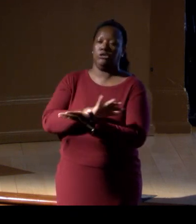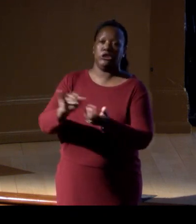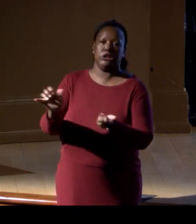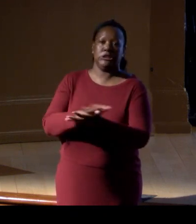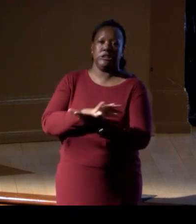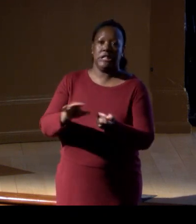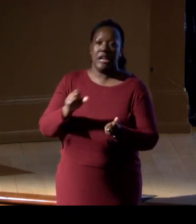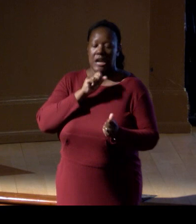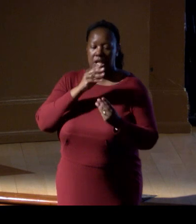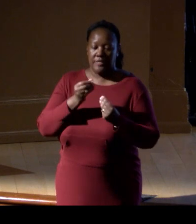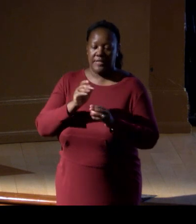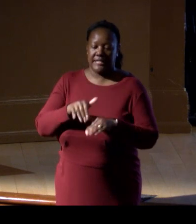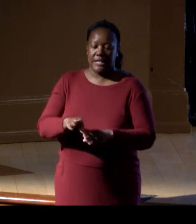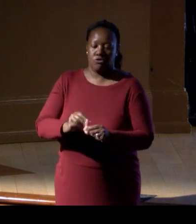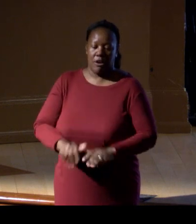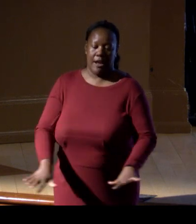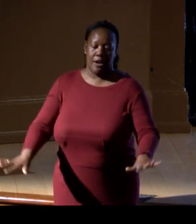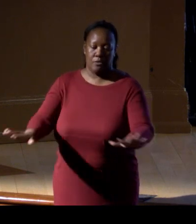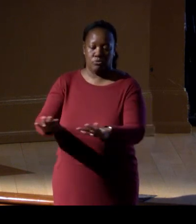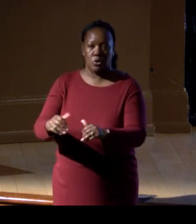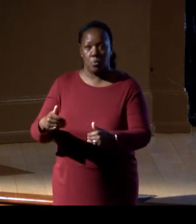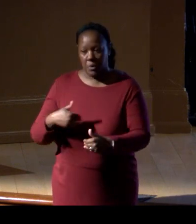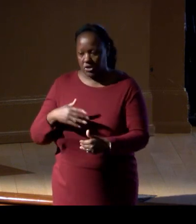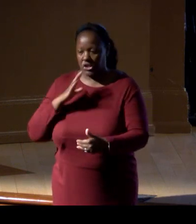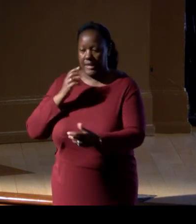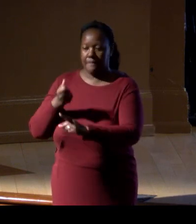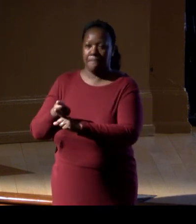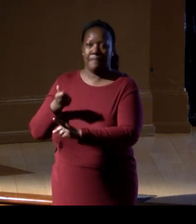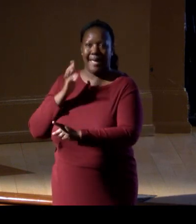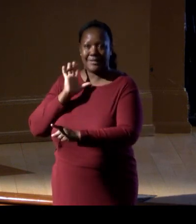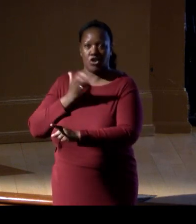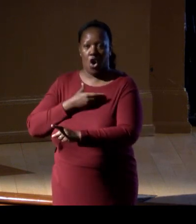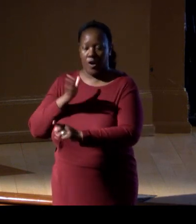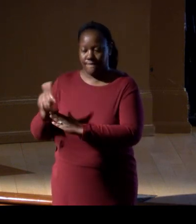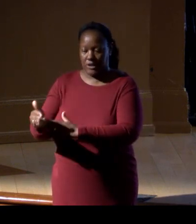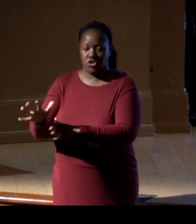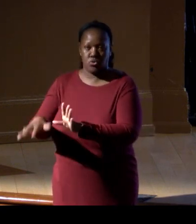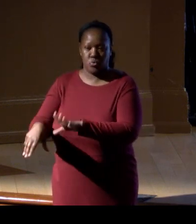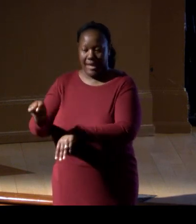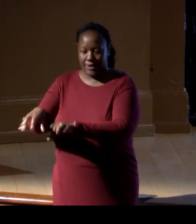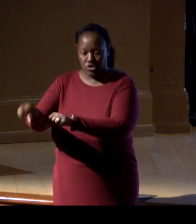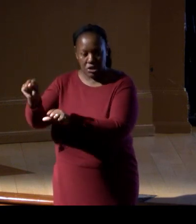that we catch in our islands. You know, and the Kawesqar and Yahgan Indigenous peoples